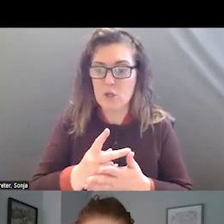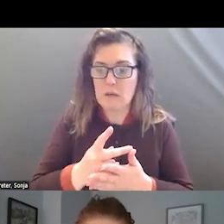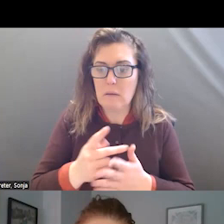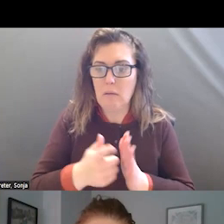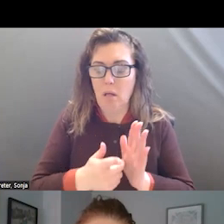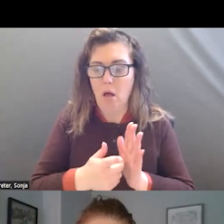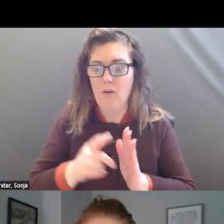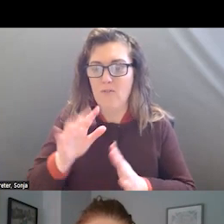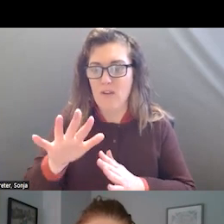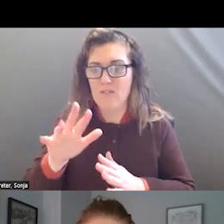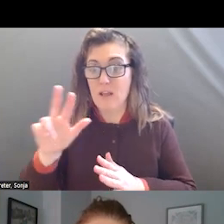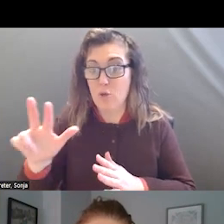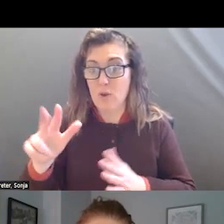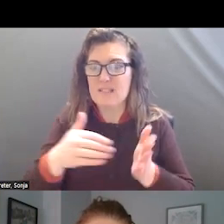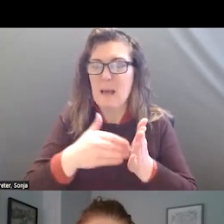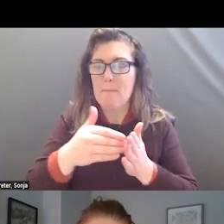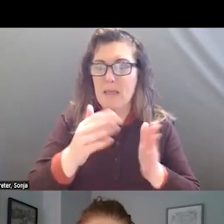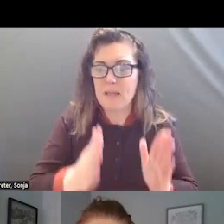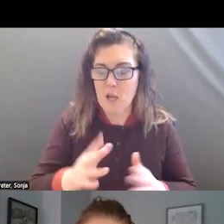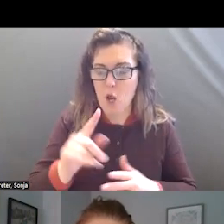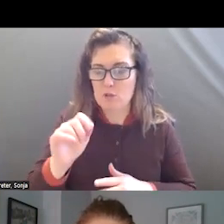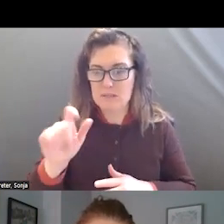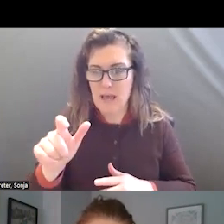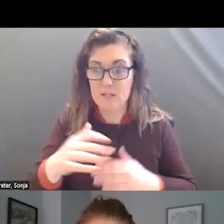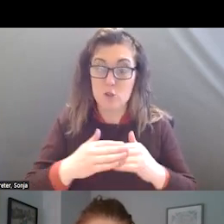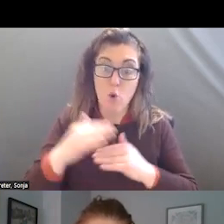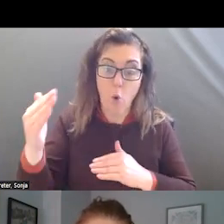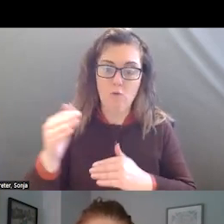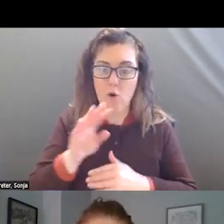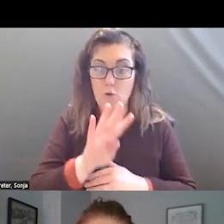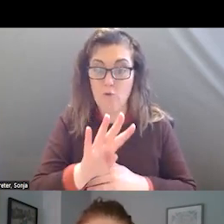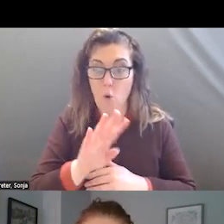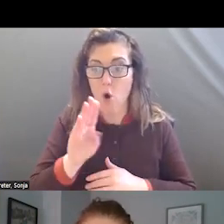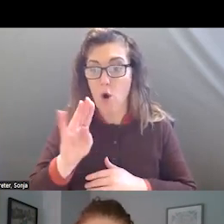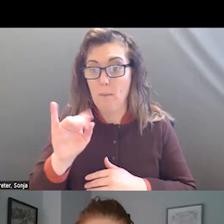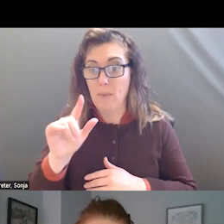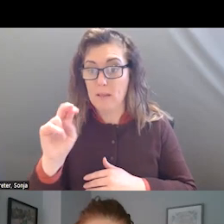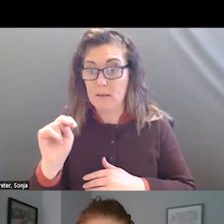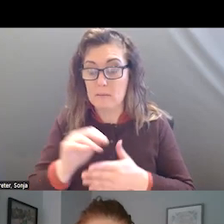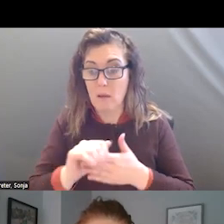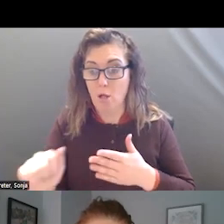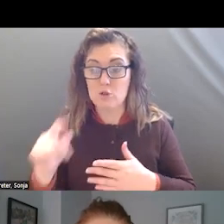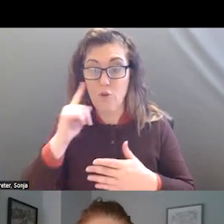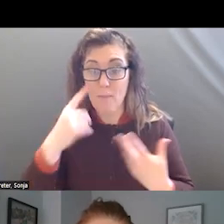TAX THAT GENERATES OVER $4 BILLION FOR MENTAL HEALTH. HE HAD